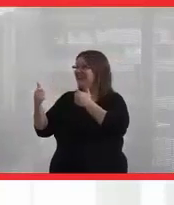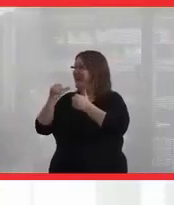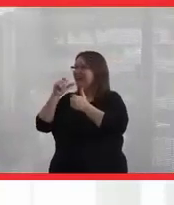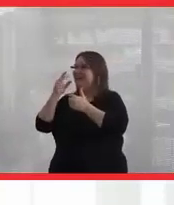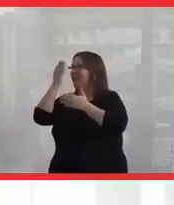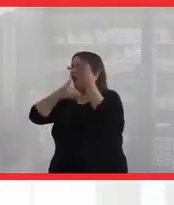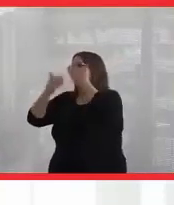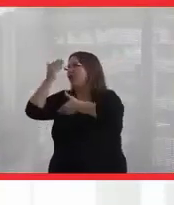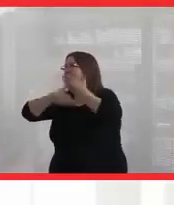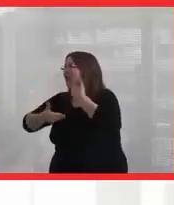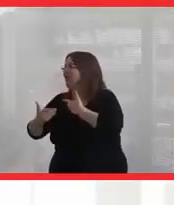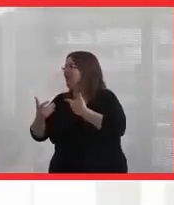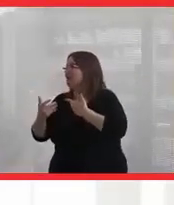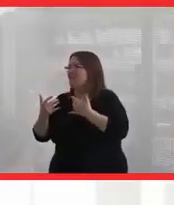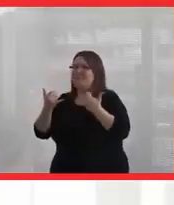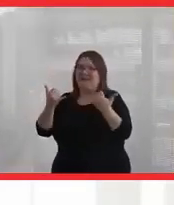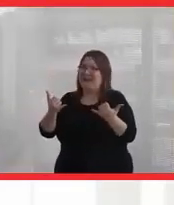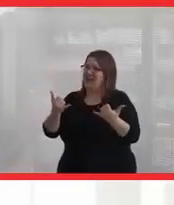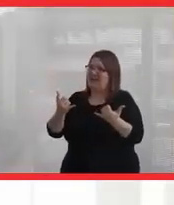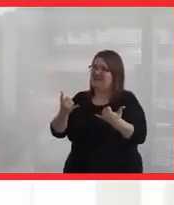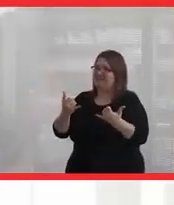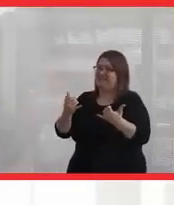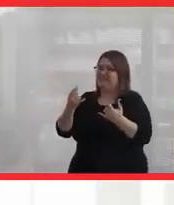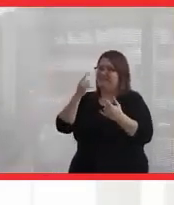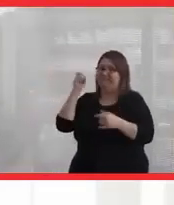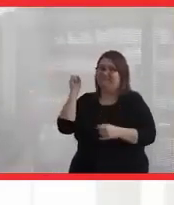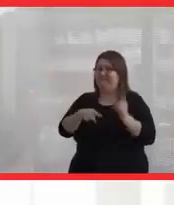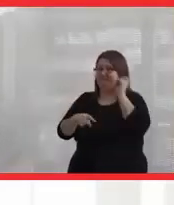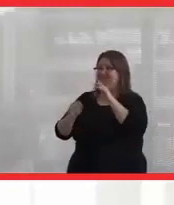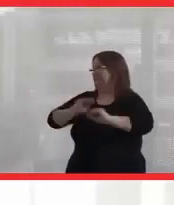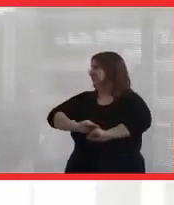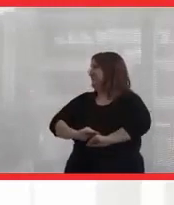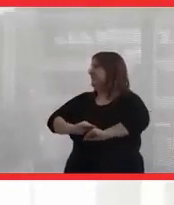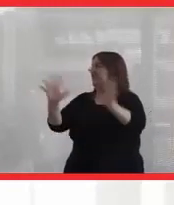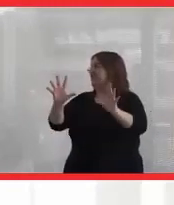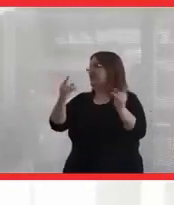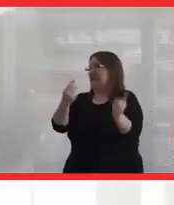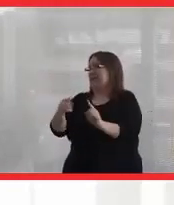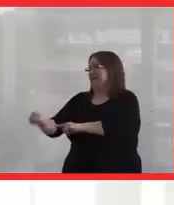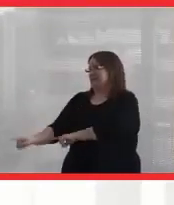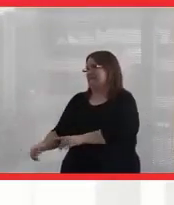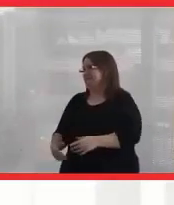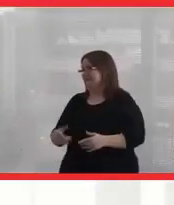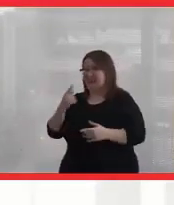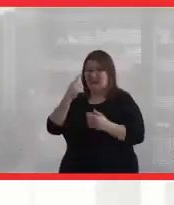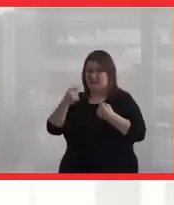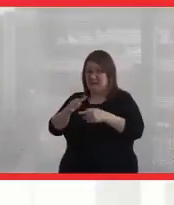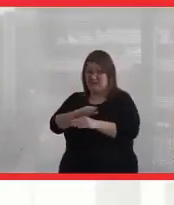But it's hard to not see right now what's happening on campus. And I think what's happening on campus